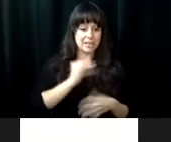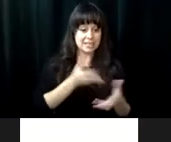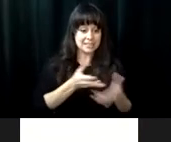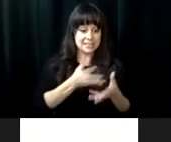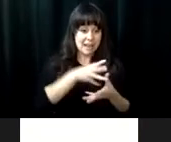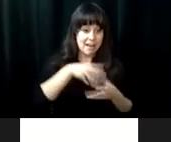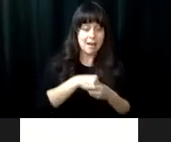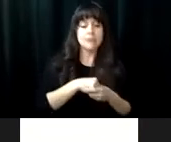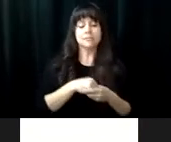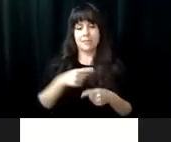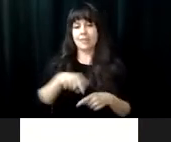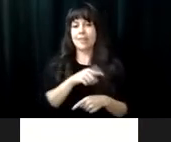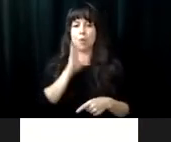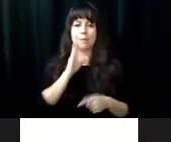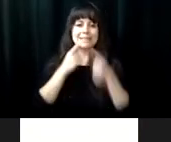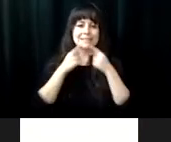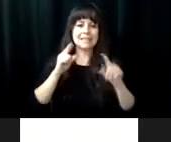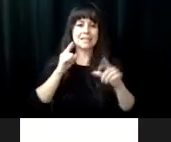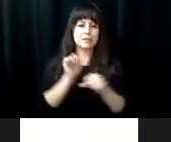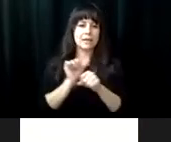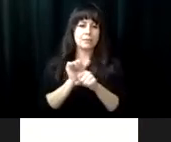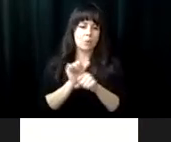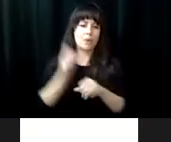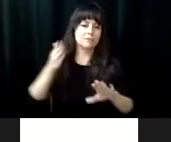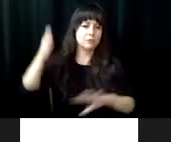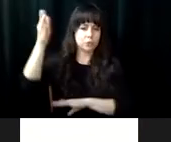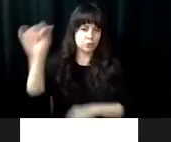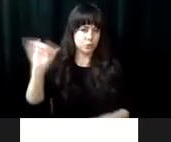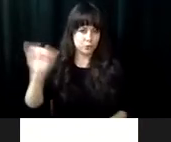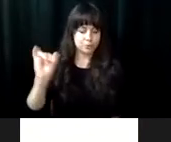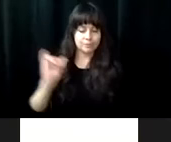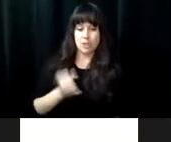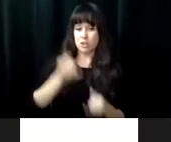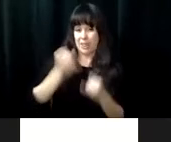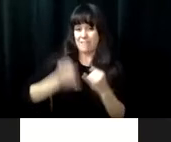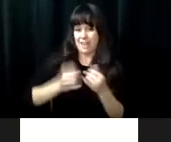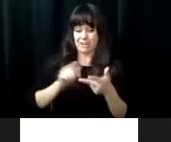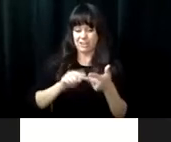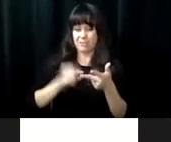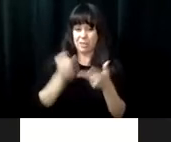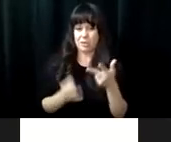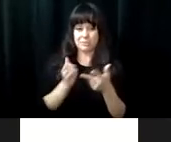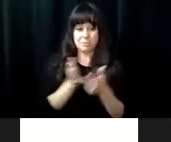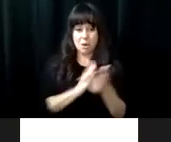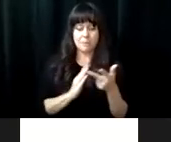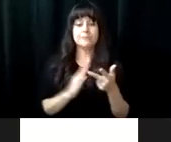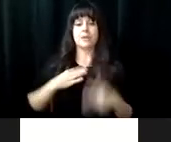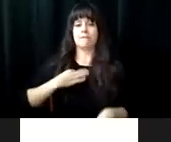engaged in attaining and completing more experiences or more likely to be successfully employed in the future